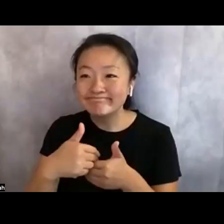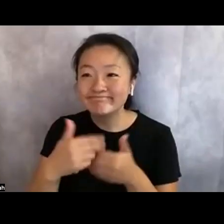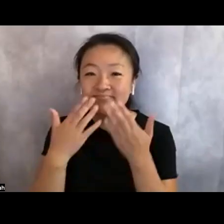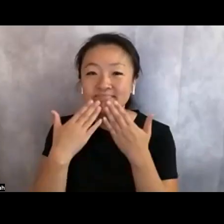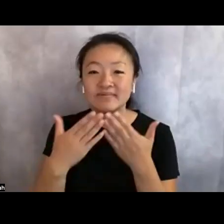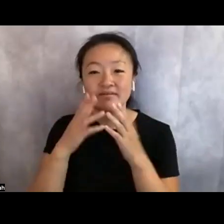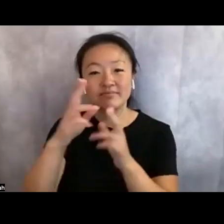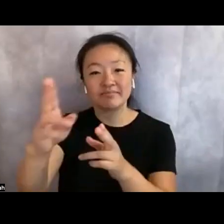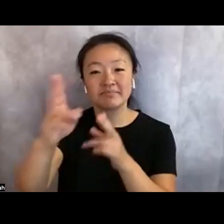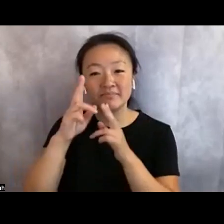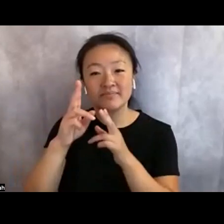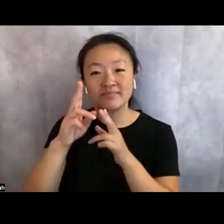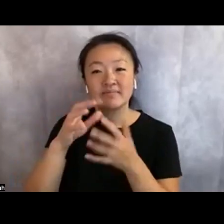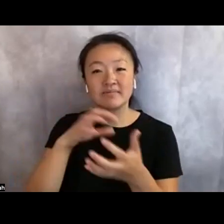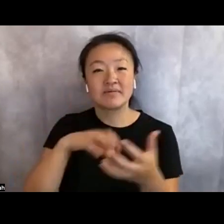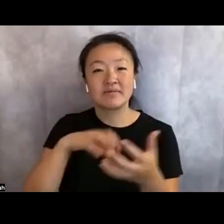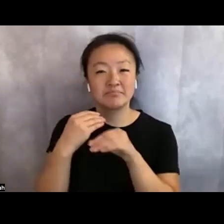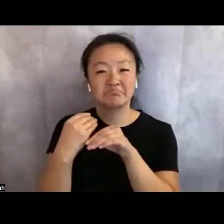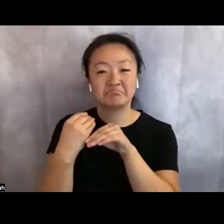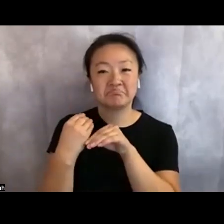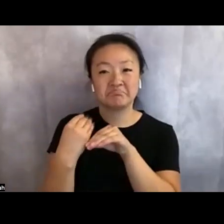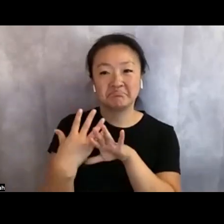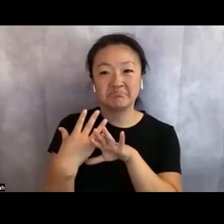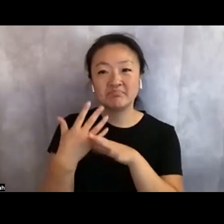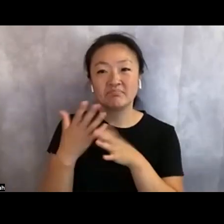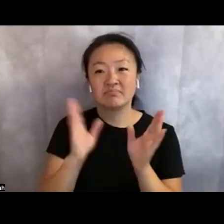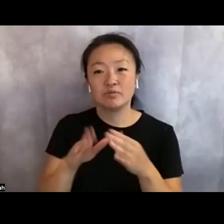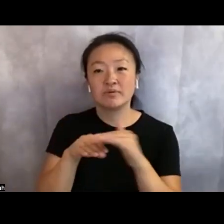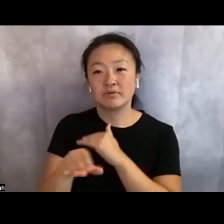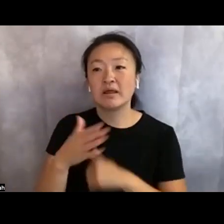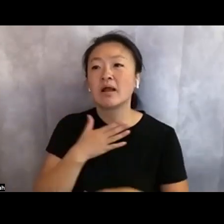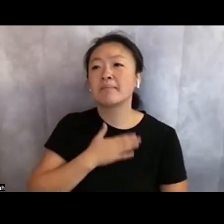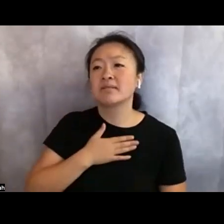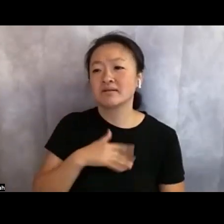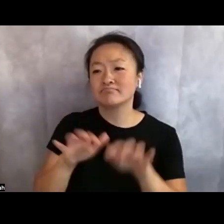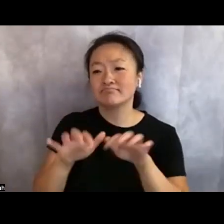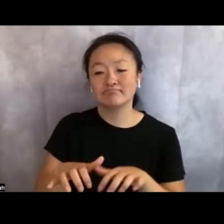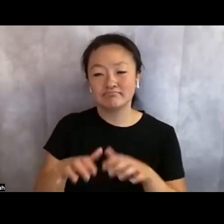approach to programming, to be accessible. Please in the chat give it up to Amber and